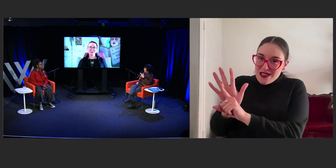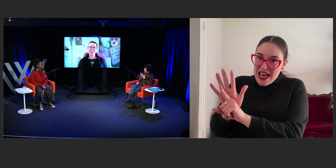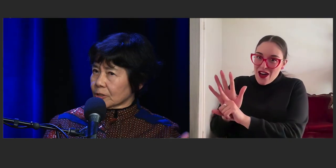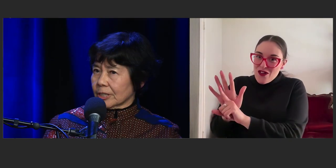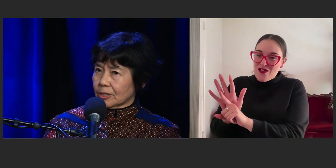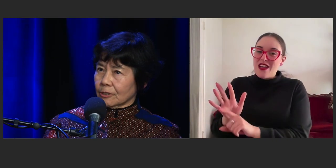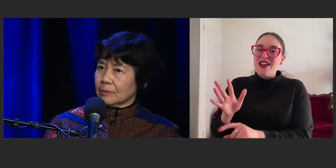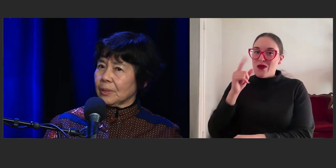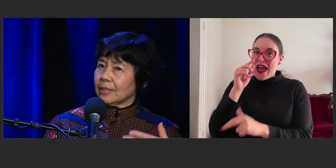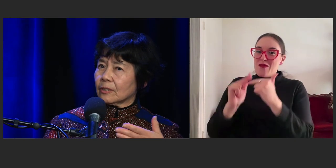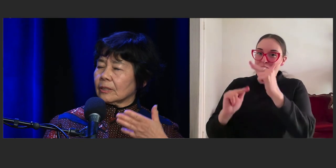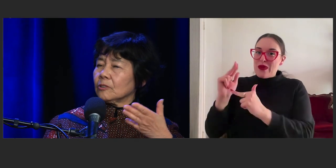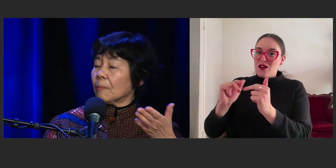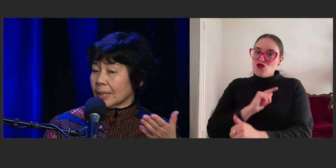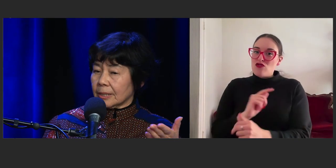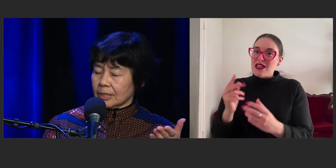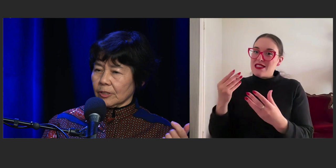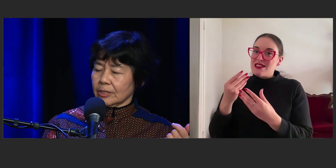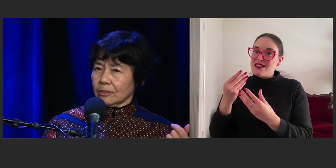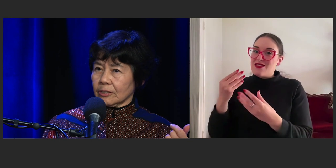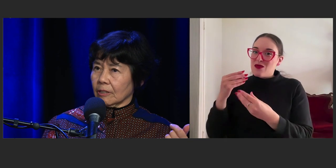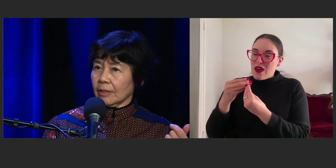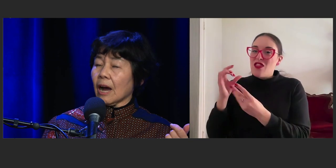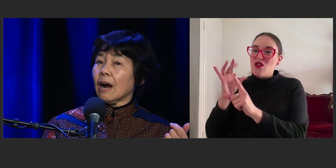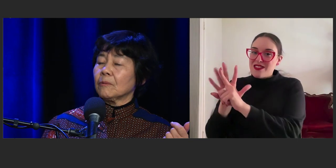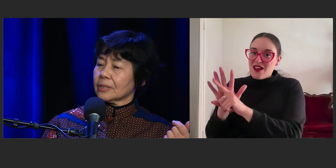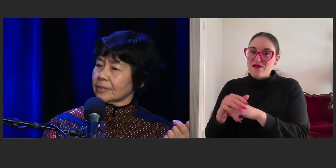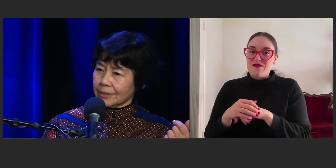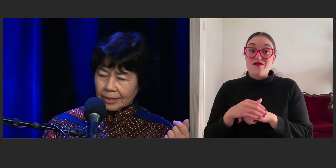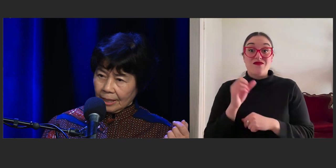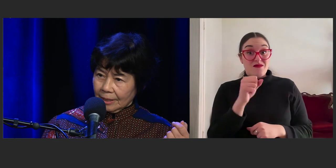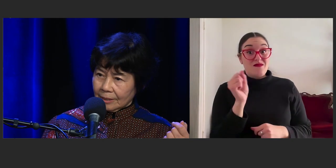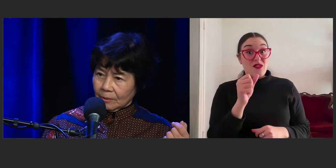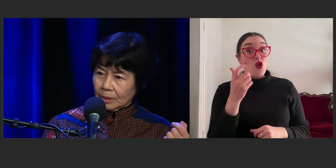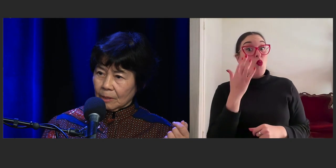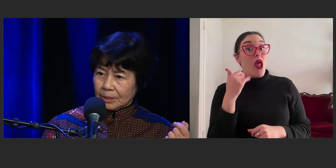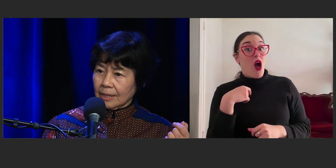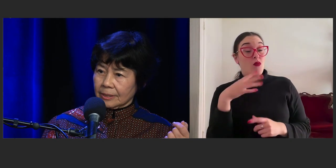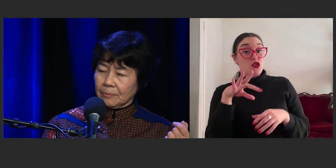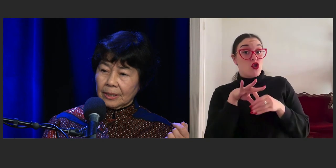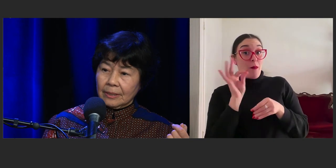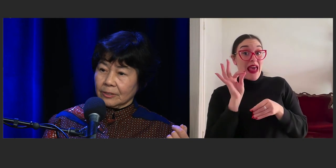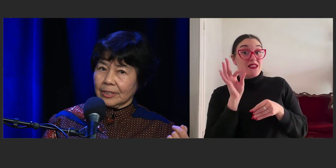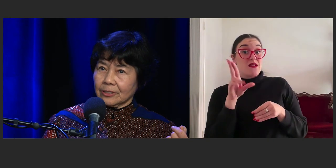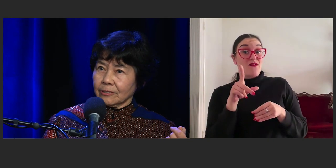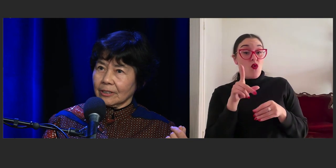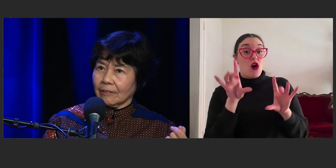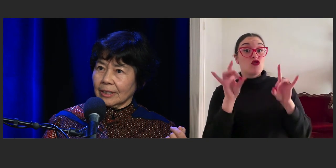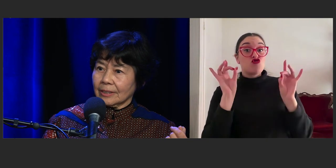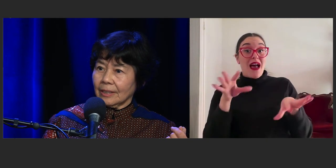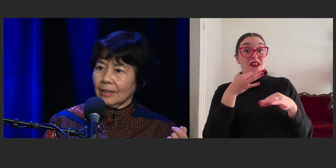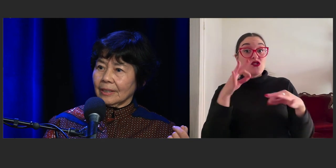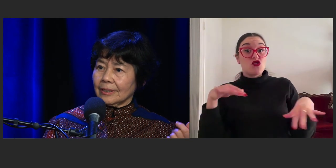Like being nominated Australian Children's Laureate, I was so scared when I was asked to be Australian Children's Laureate,